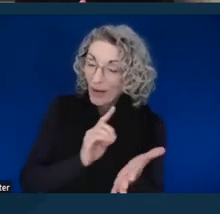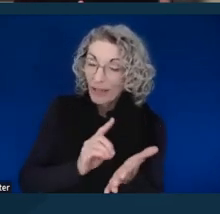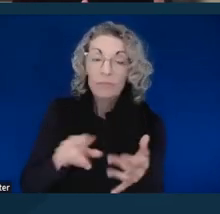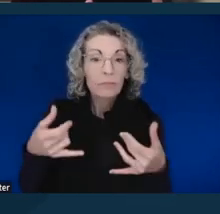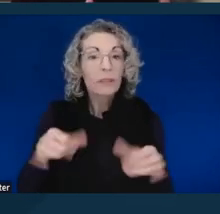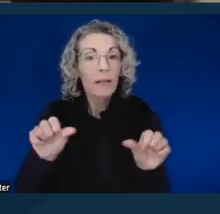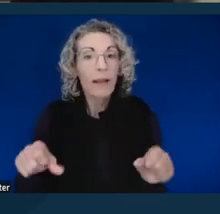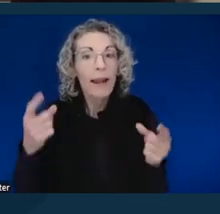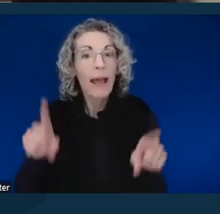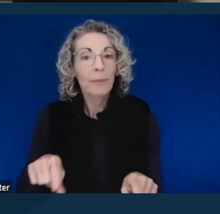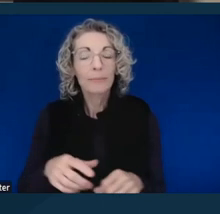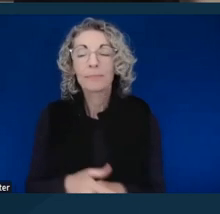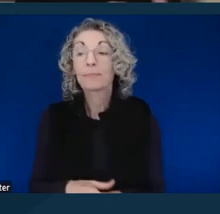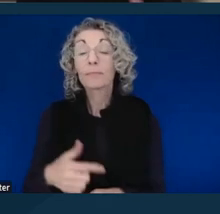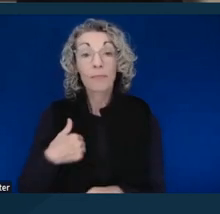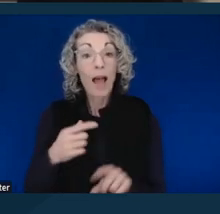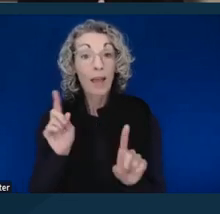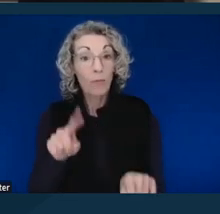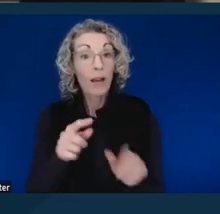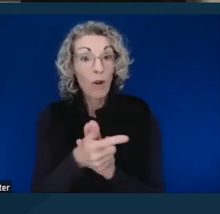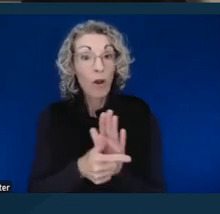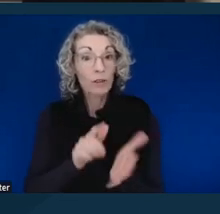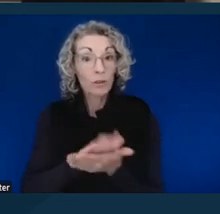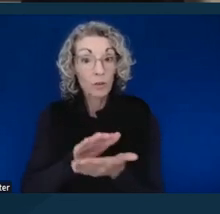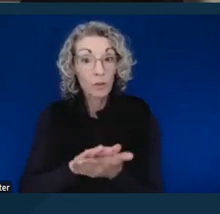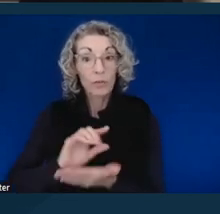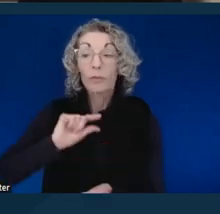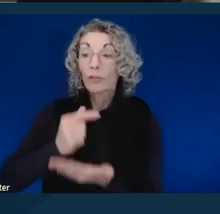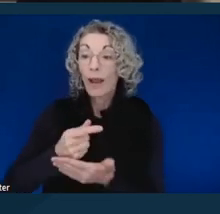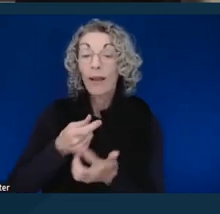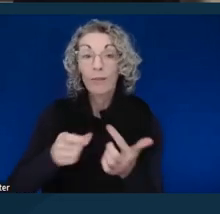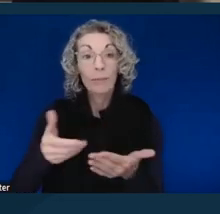I went to law school and graduated from New College of California Law in 2008.